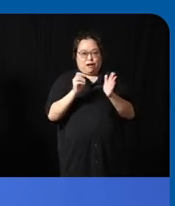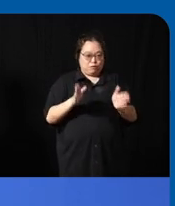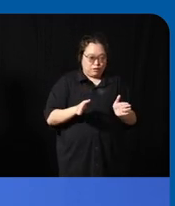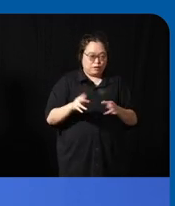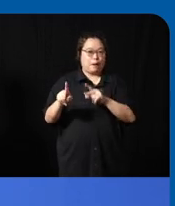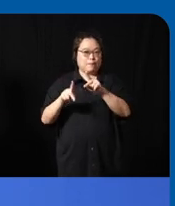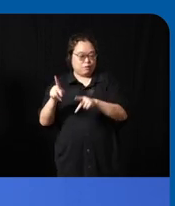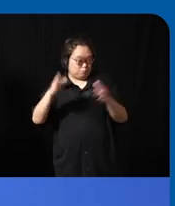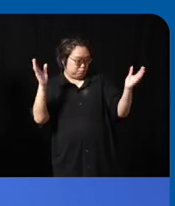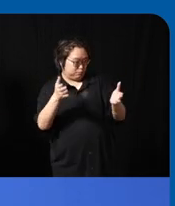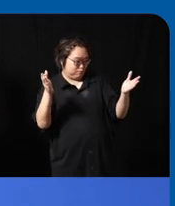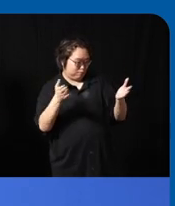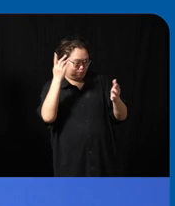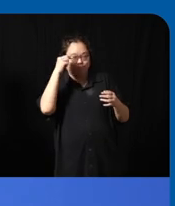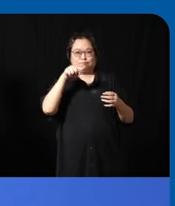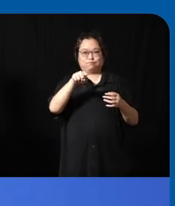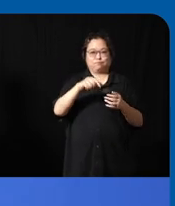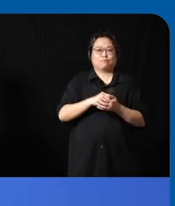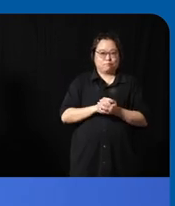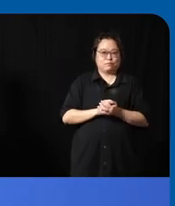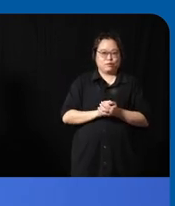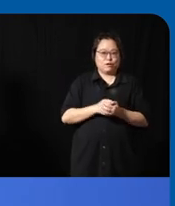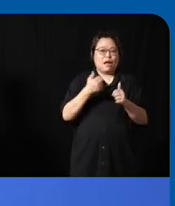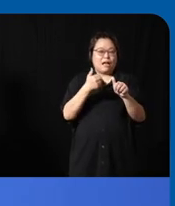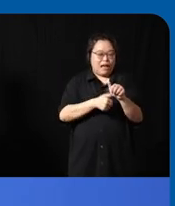you to get people involved so with the the way that we did it is every two weeks you you used to